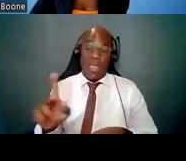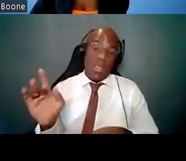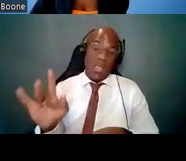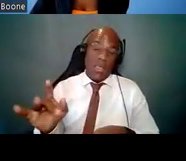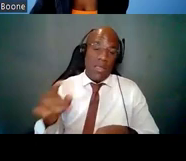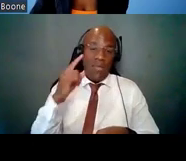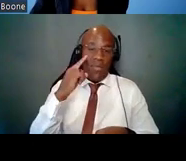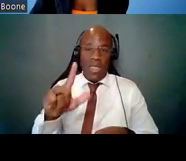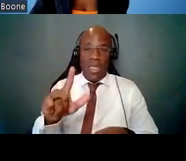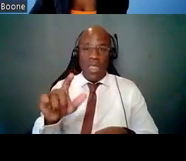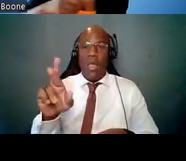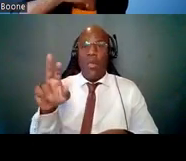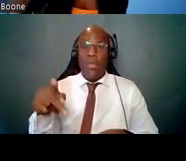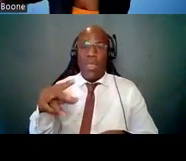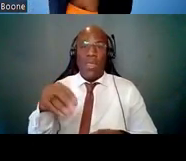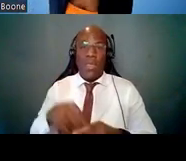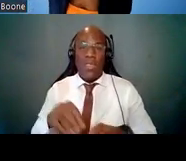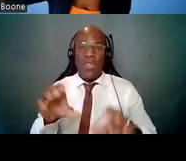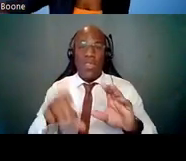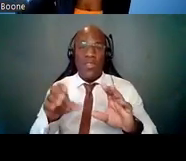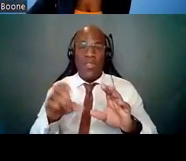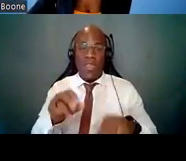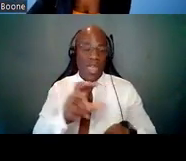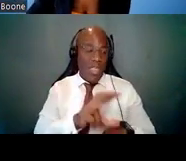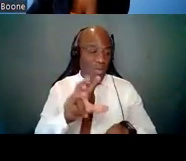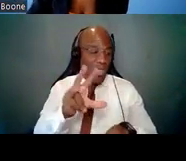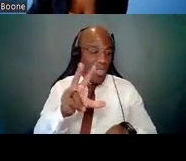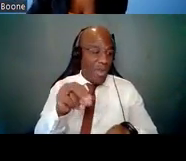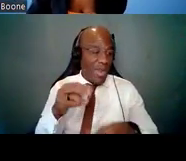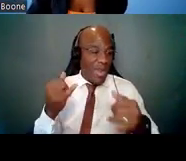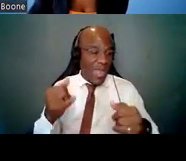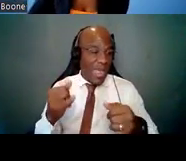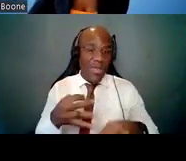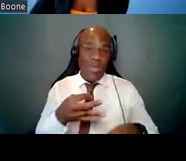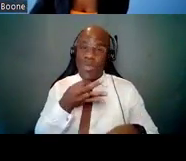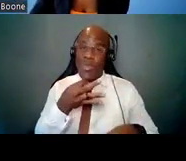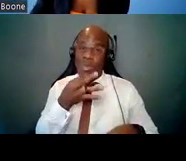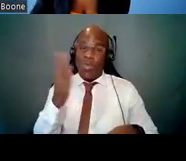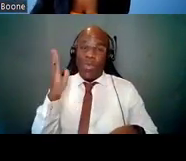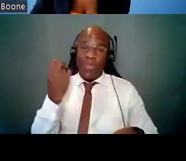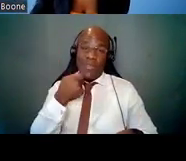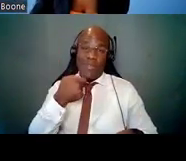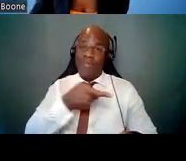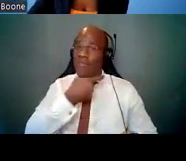It is 3:30. They're about to yank my cord here, so I need to hurry up. This, again, is another snapshot